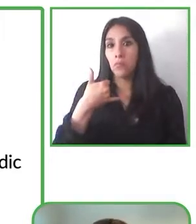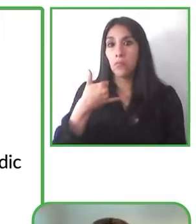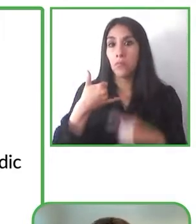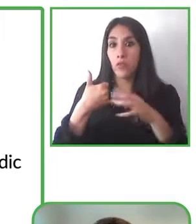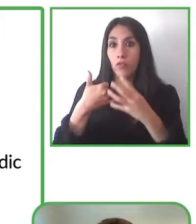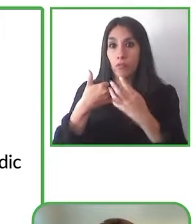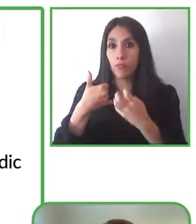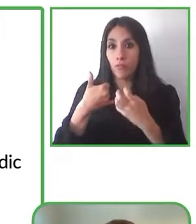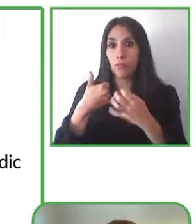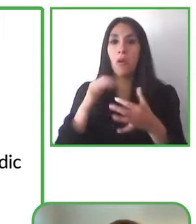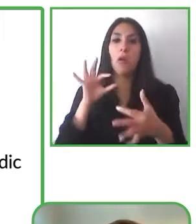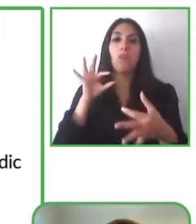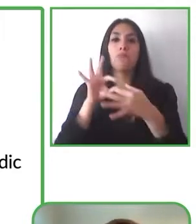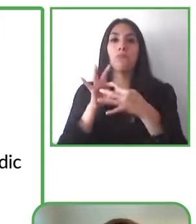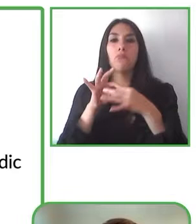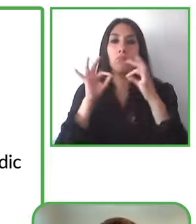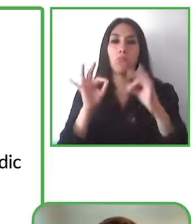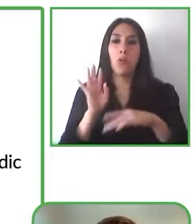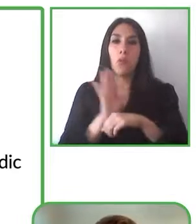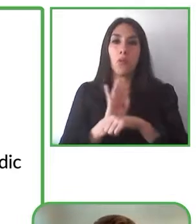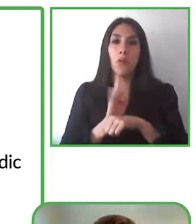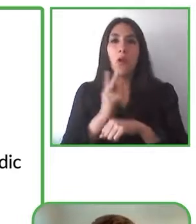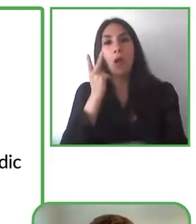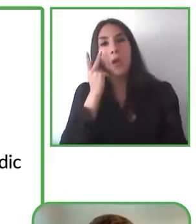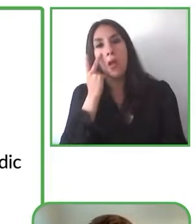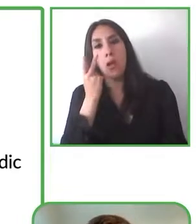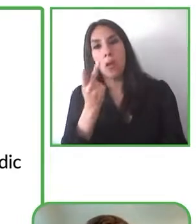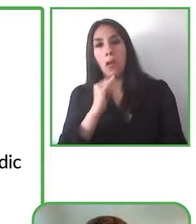starts playing it will automatically be read aloud through your phone, so you don't need